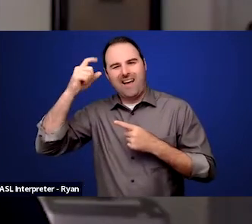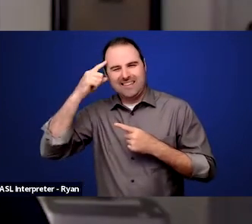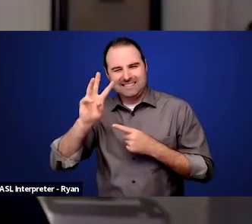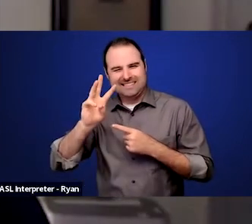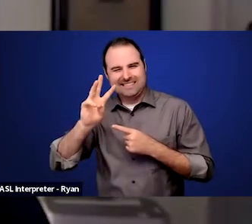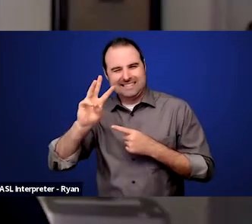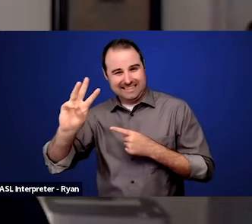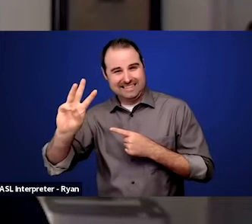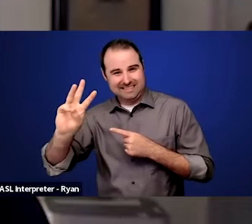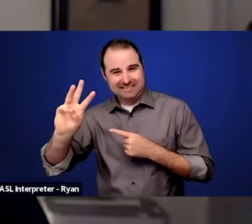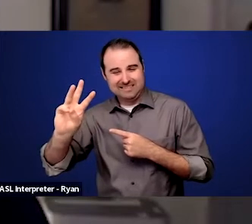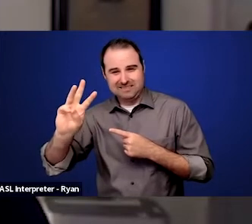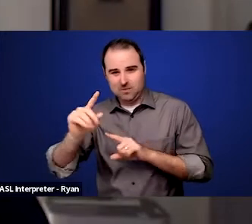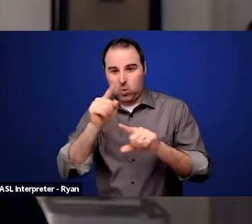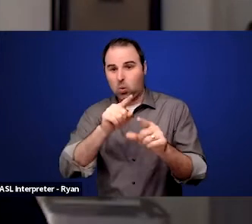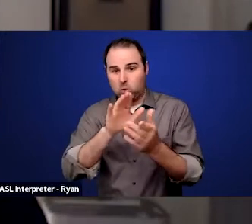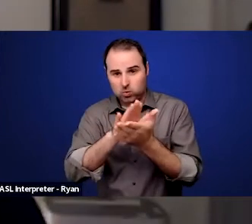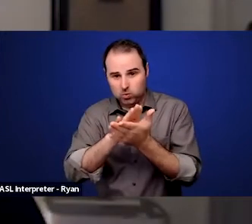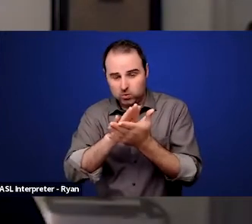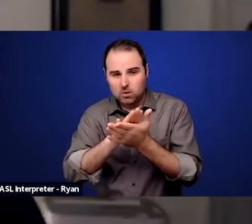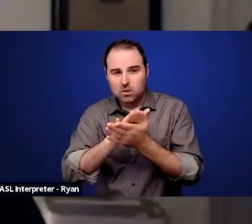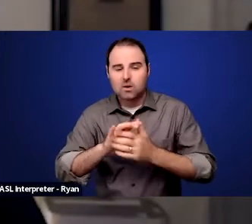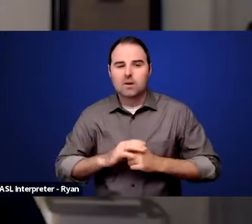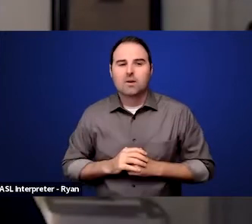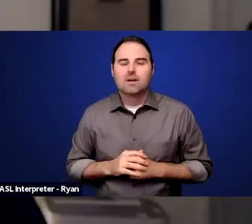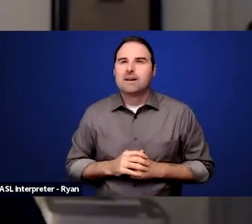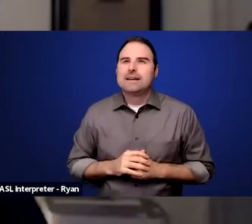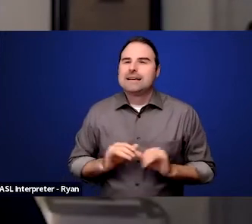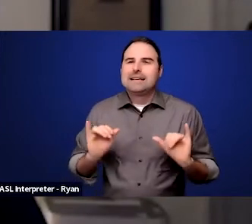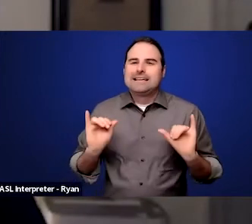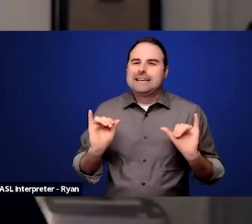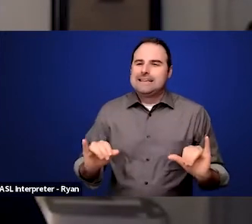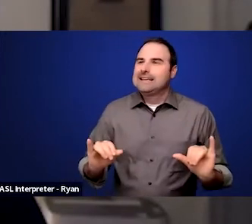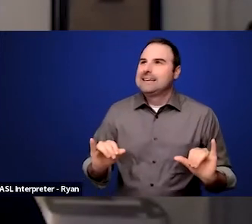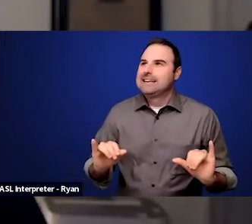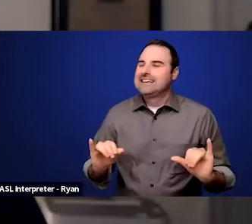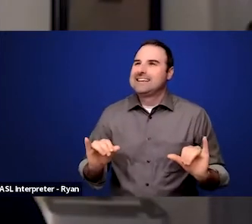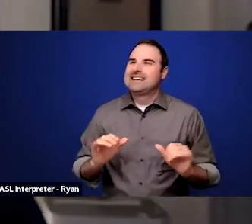But also there was clearly no vision that disabled children had a right